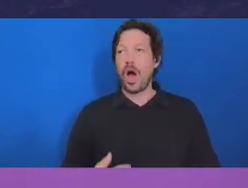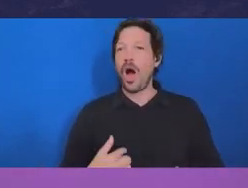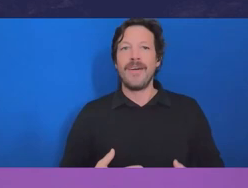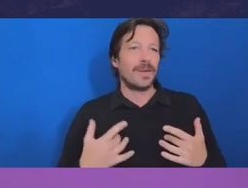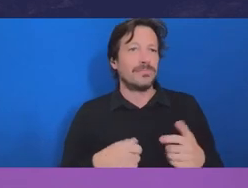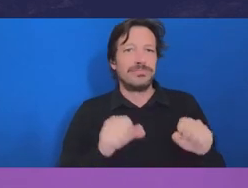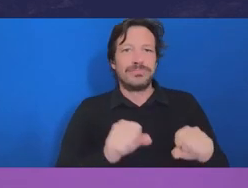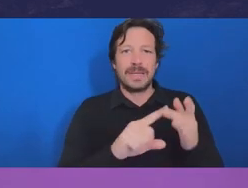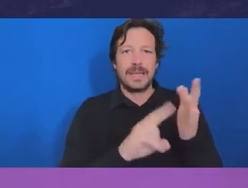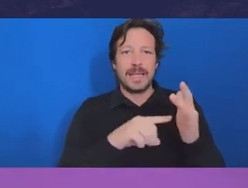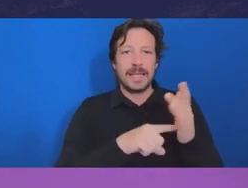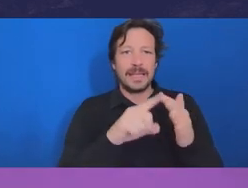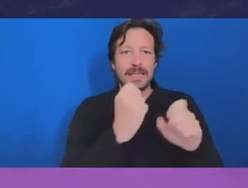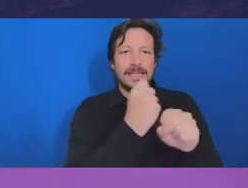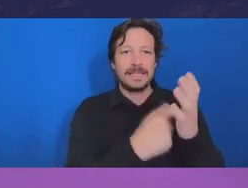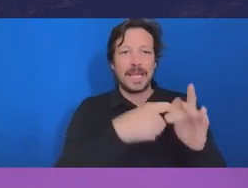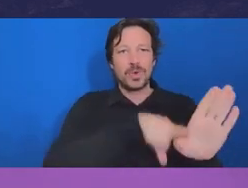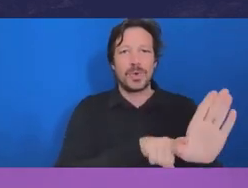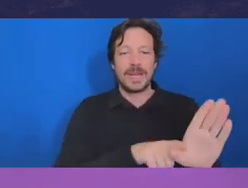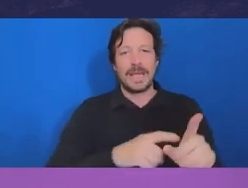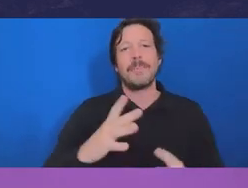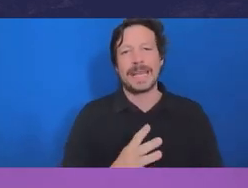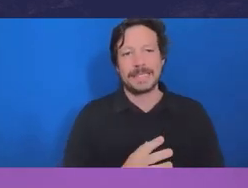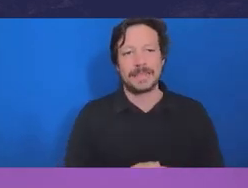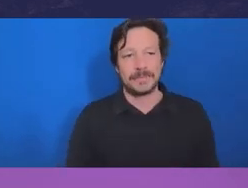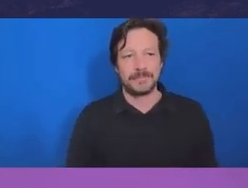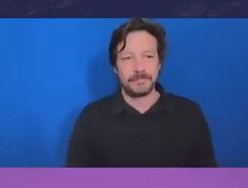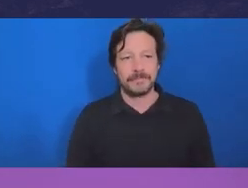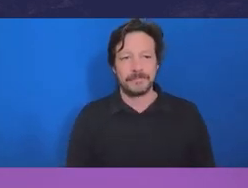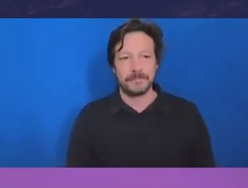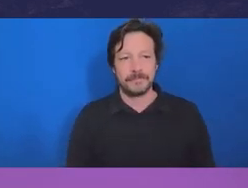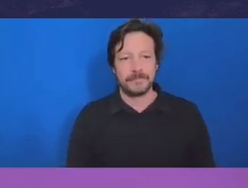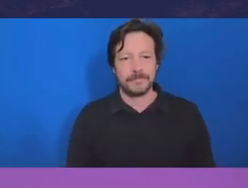my views about integrity and I just think I'd love to, to speak,